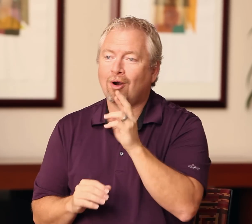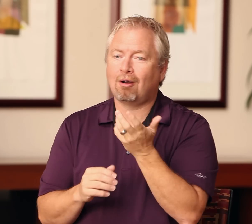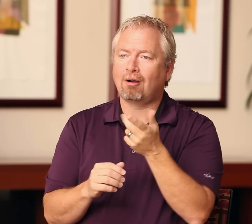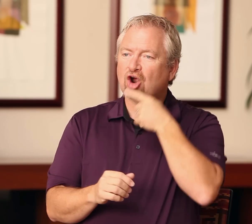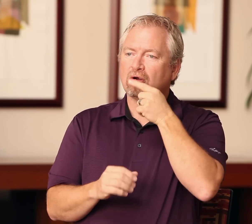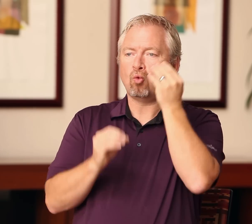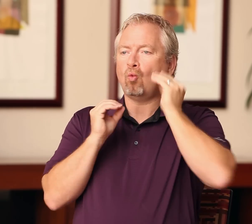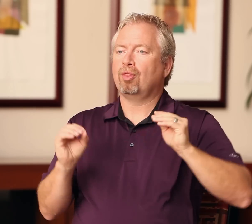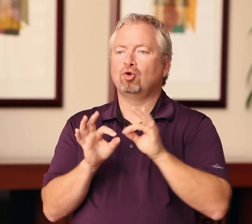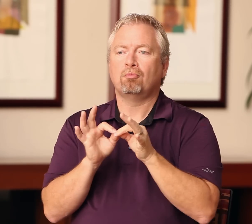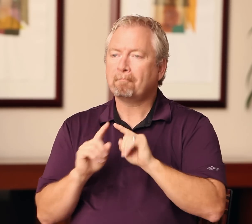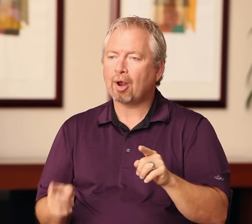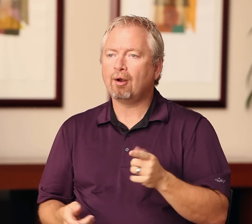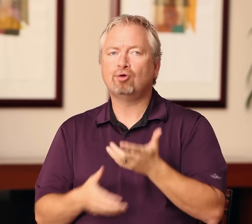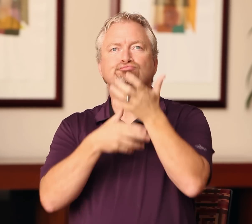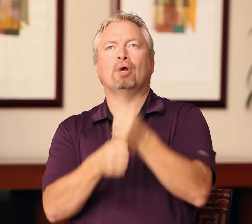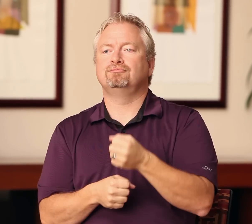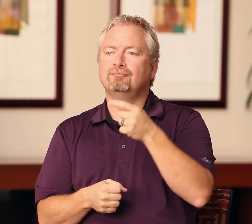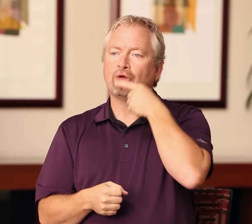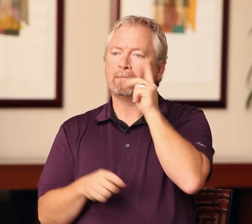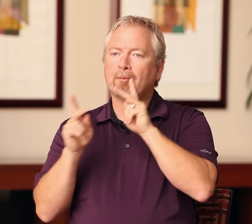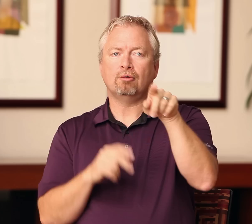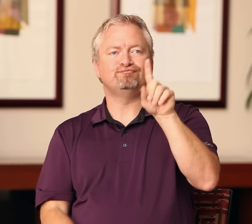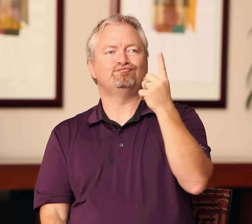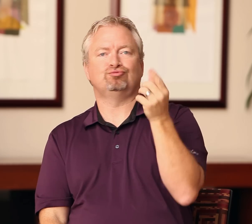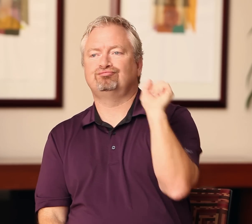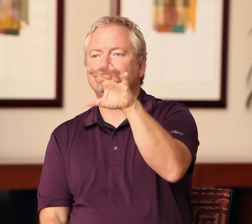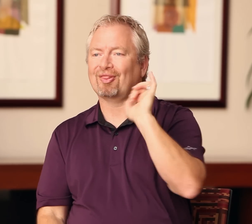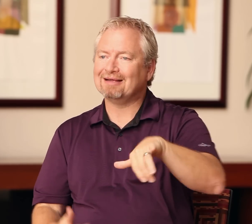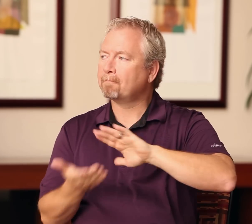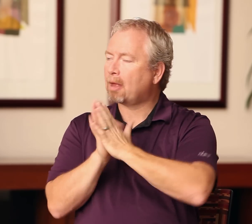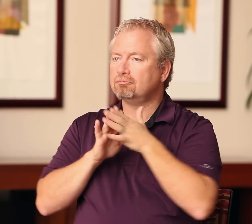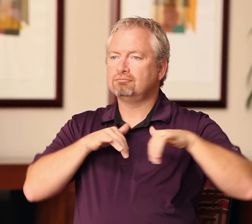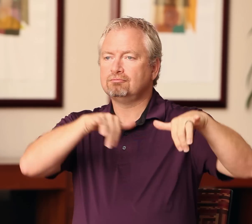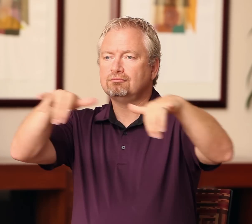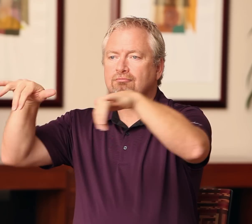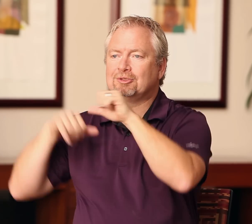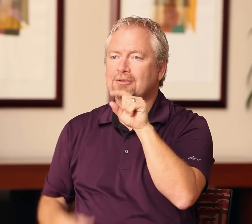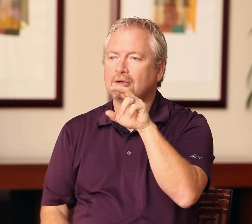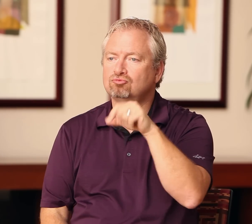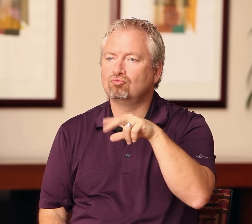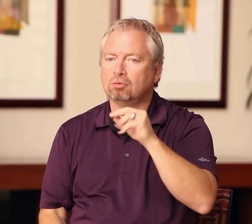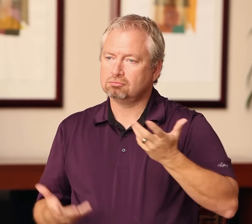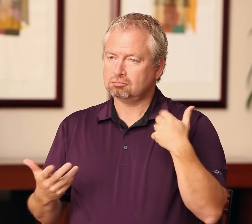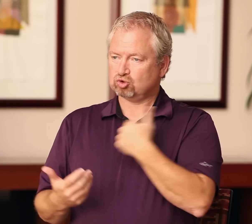Either way, they default to sending a hearing person on an assignment. That has become the standard in the industry, the status quo. We should change that.